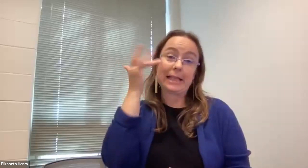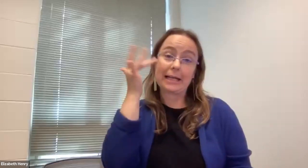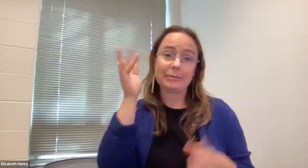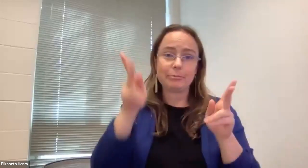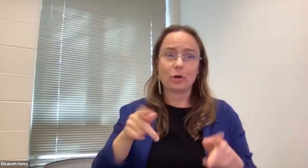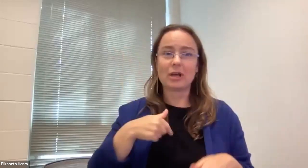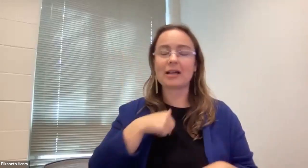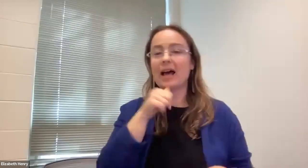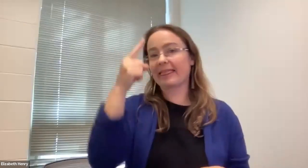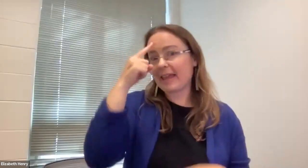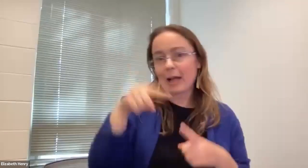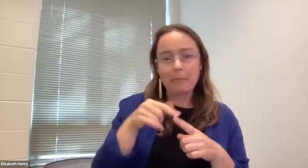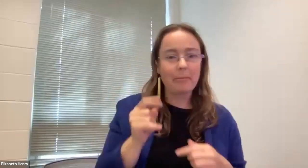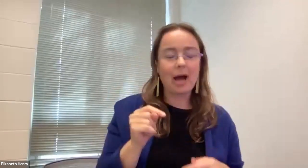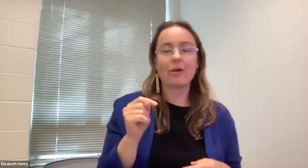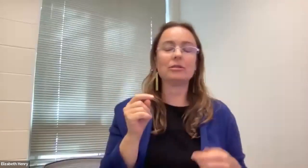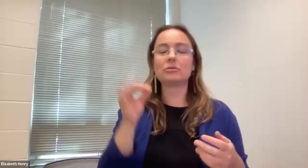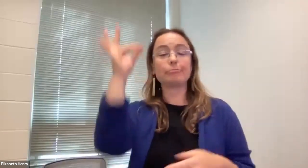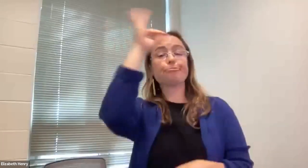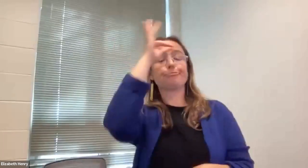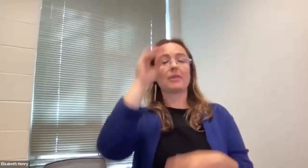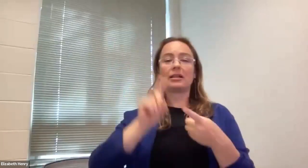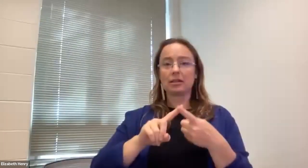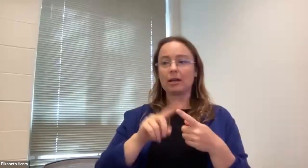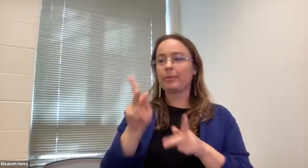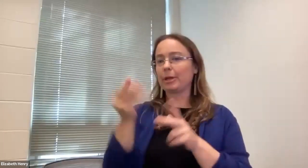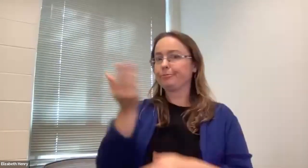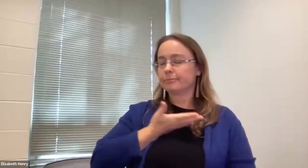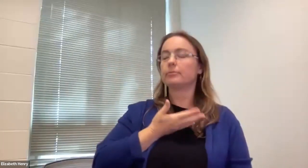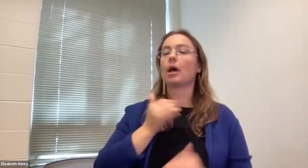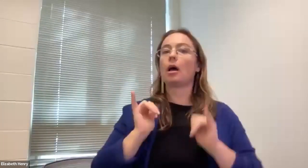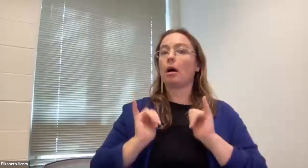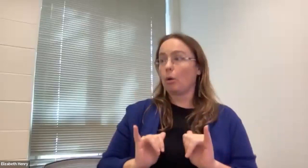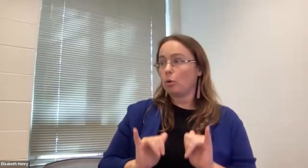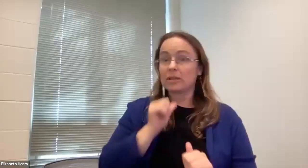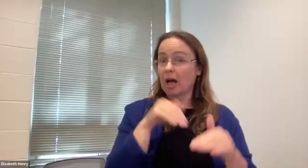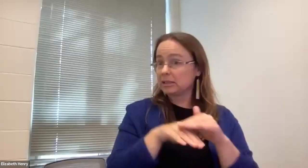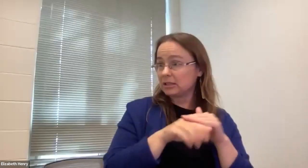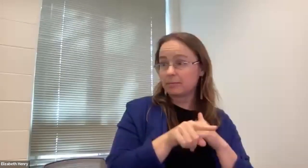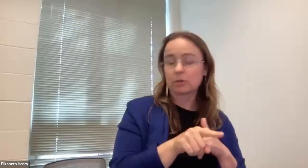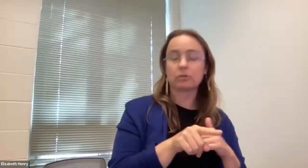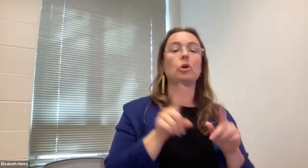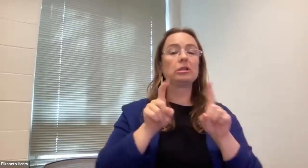Gustavo Navarrete (he/him/él): and as a side of person, I didn't think about it at that point I need to realize that their pdfs were not accessible,